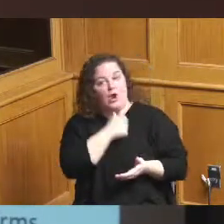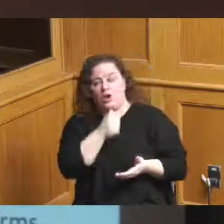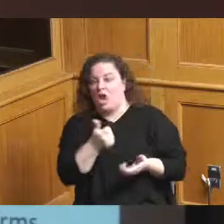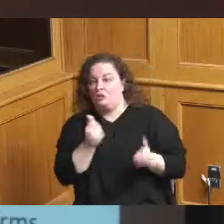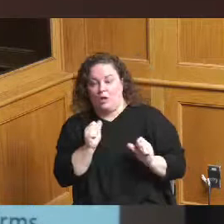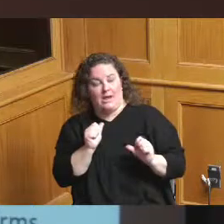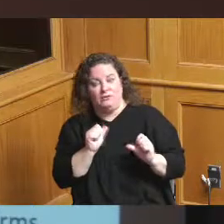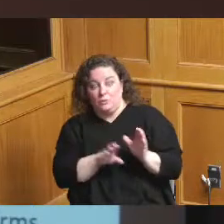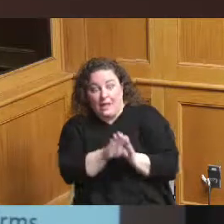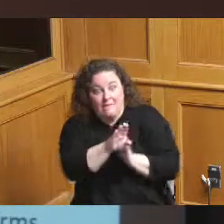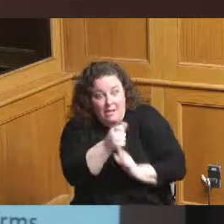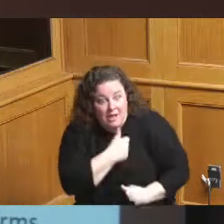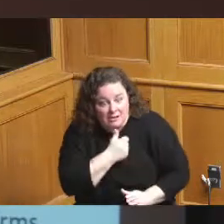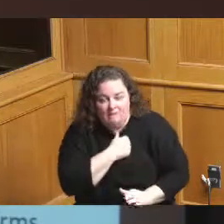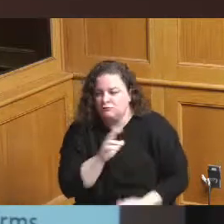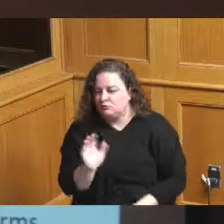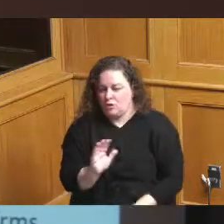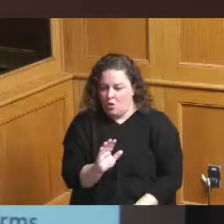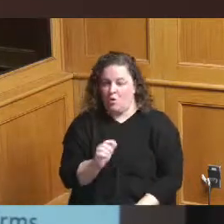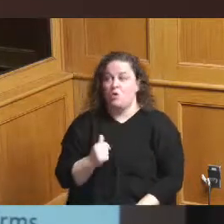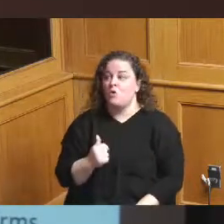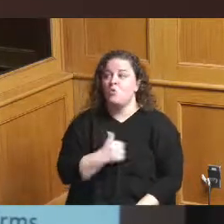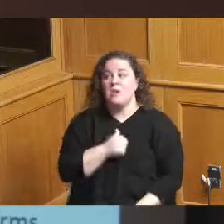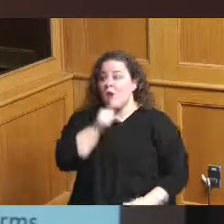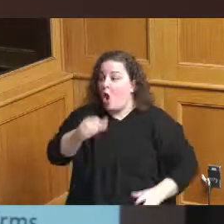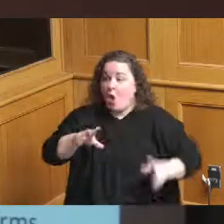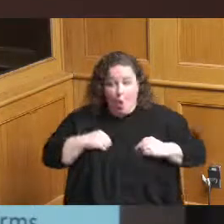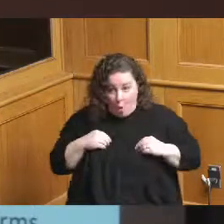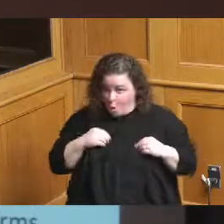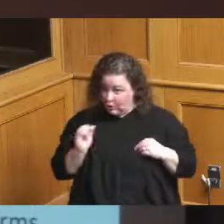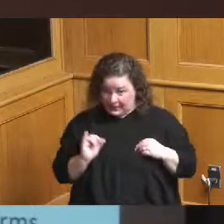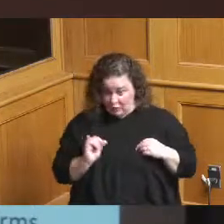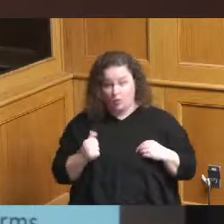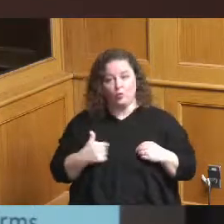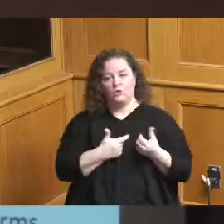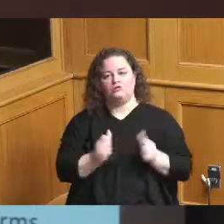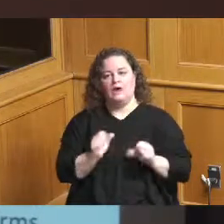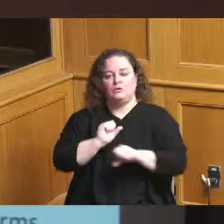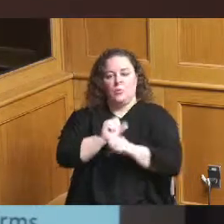this space ourselves we're looking to try to work with all the parties get everyone's feedback and